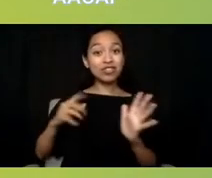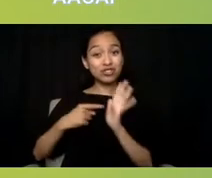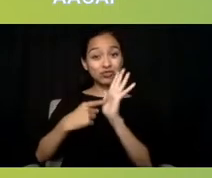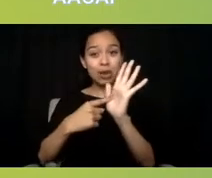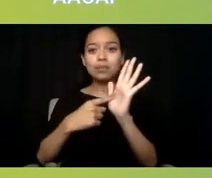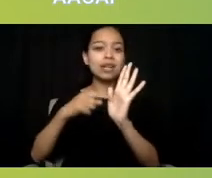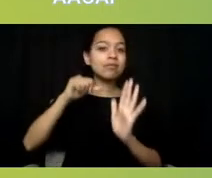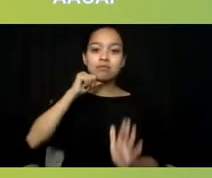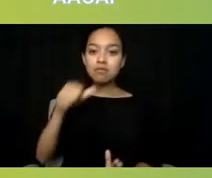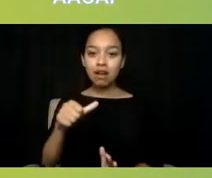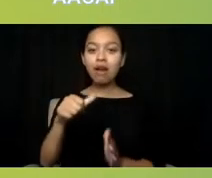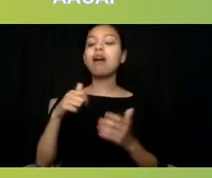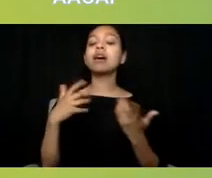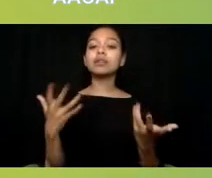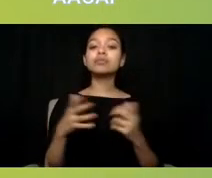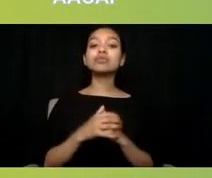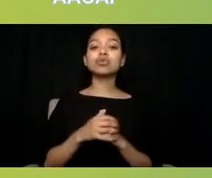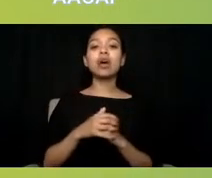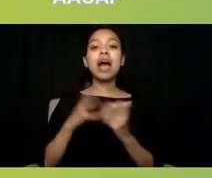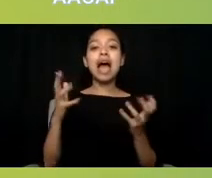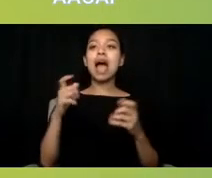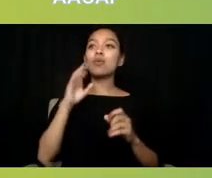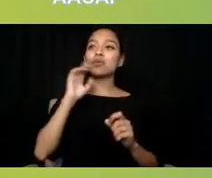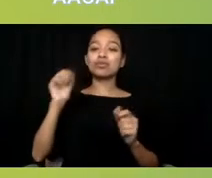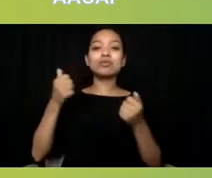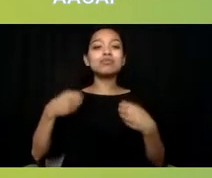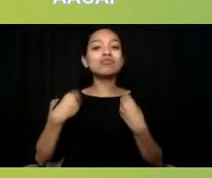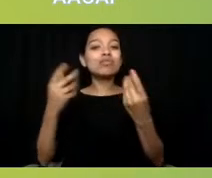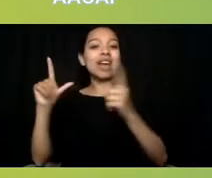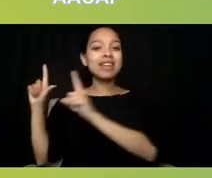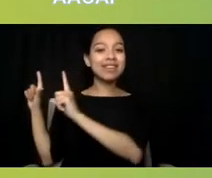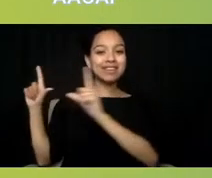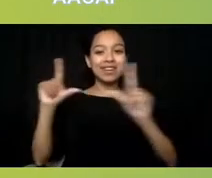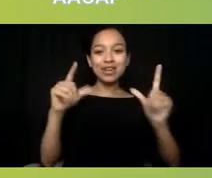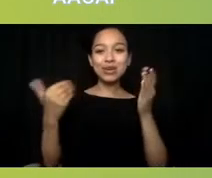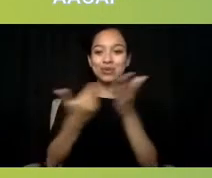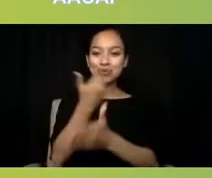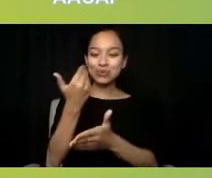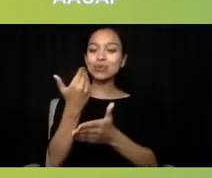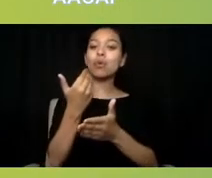So I'll just provide a reframe for our audience in case someone joined late that I presented earlier.